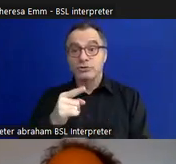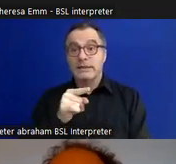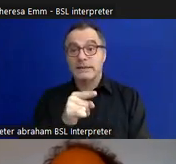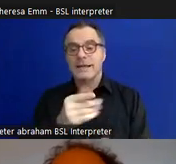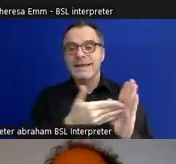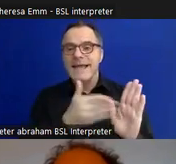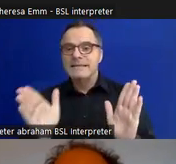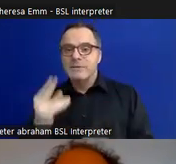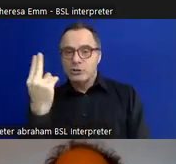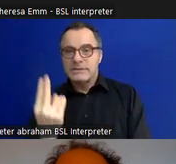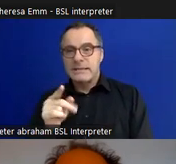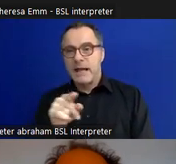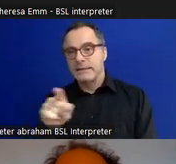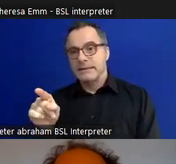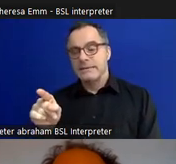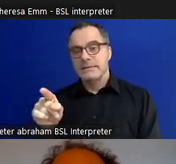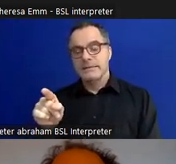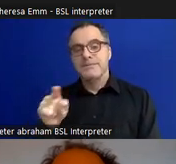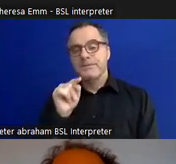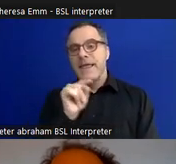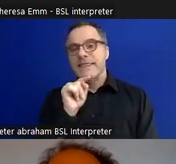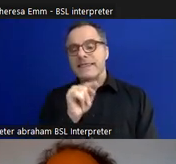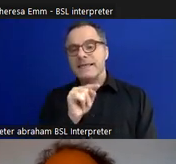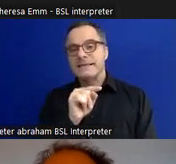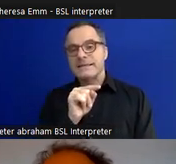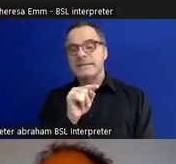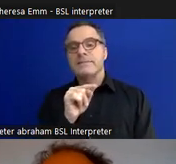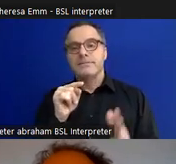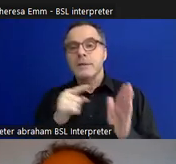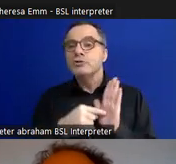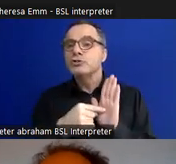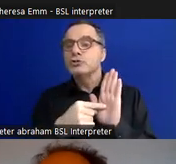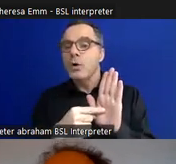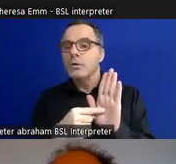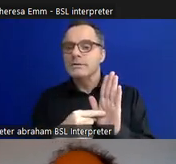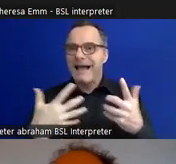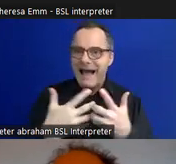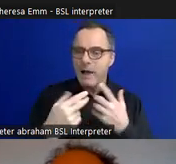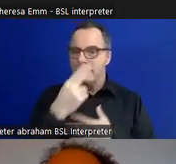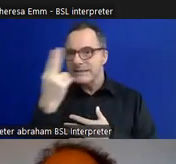that was testament to the designers work and did lots of work. They did about three or four